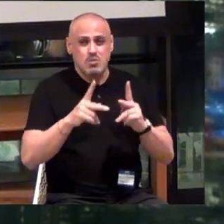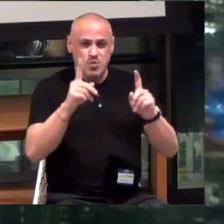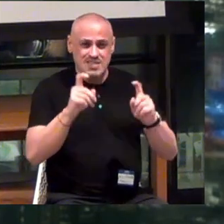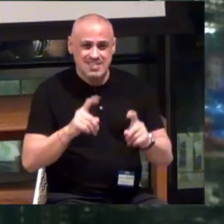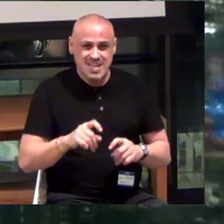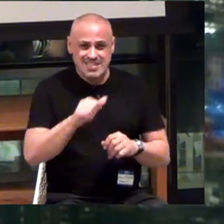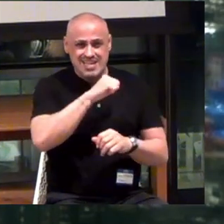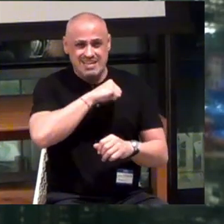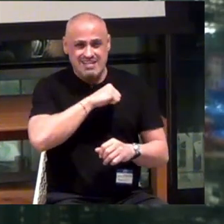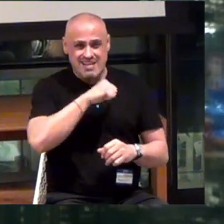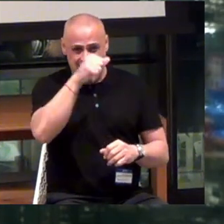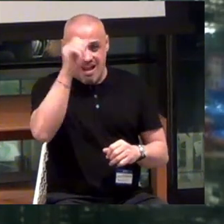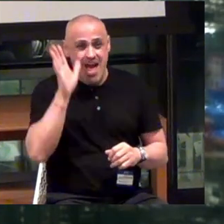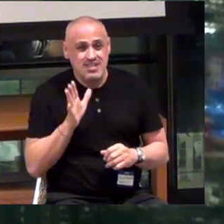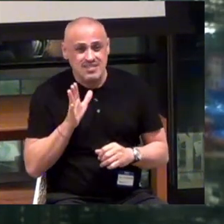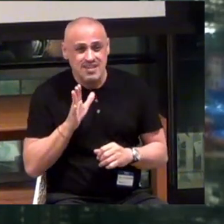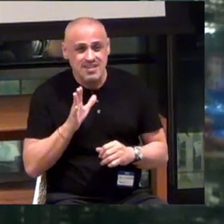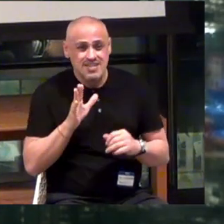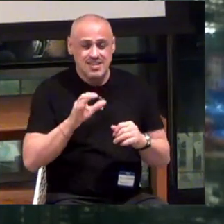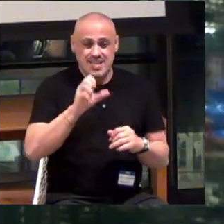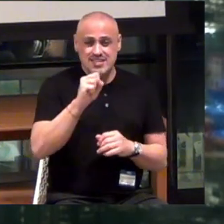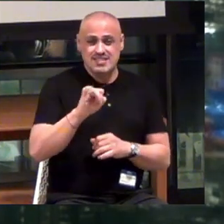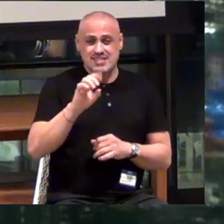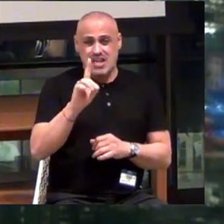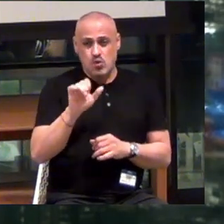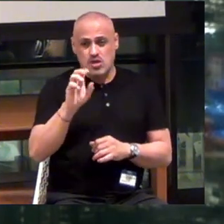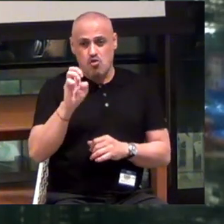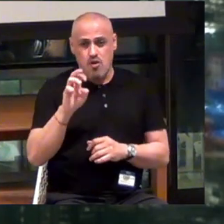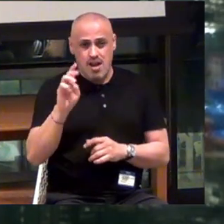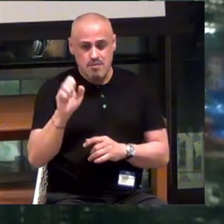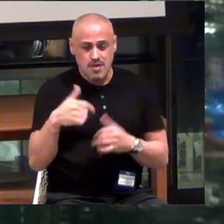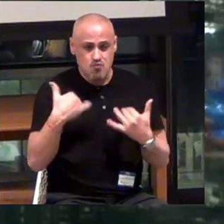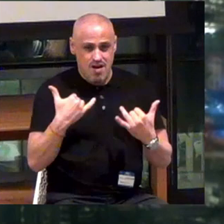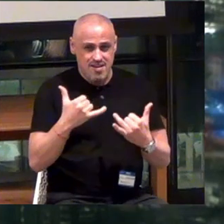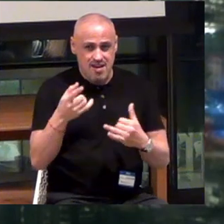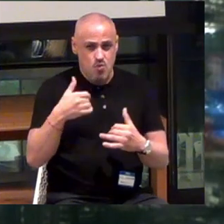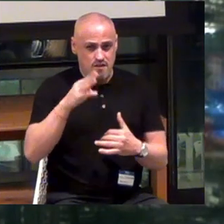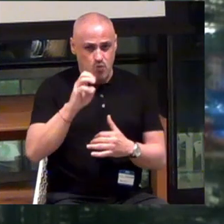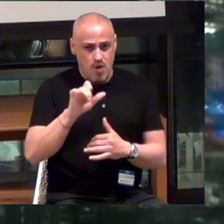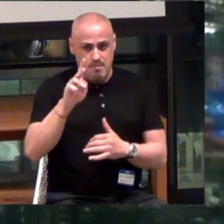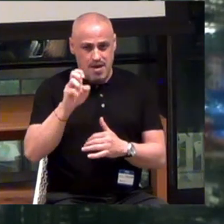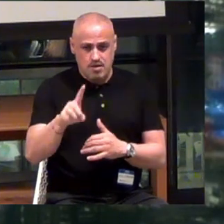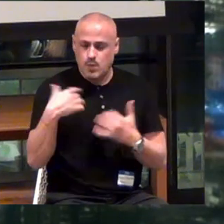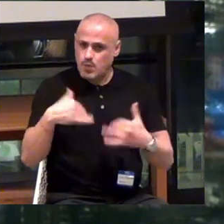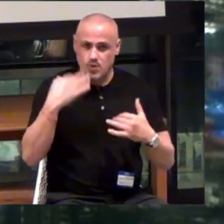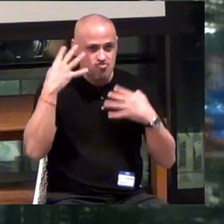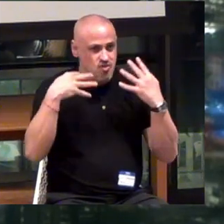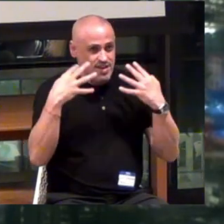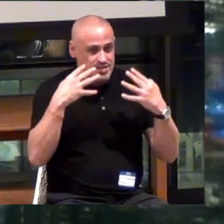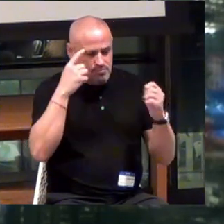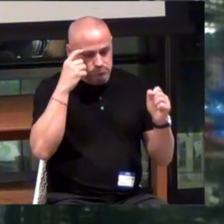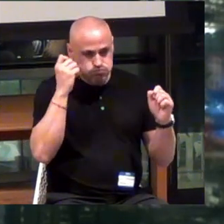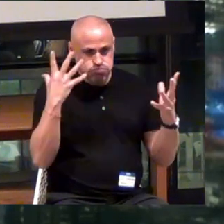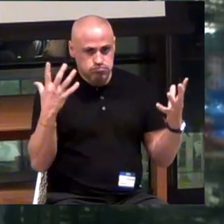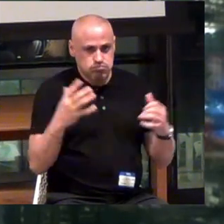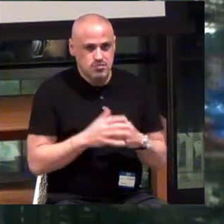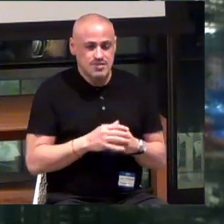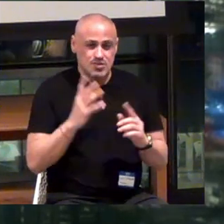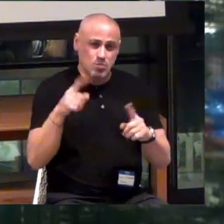There are WayBands in Saudi Arabia right now. It's crazy. It blows my mind. But we've been on this journey for 7 long years.